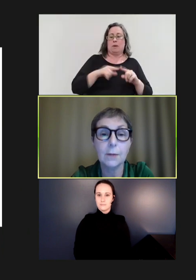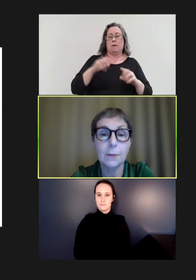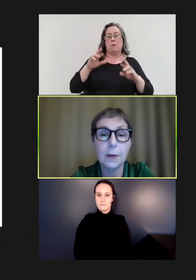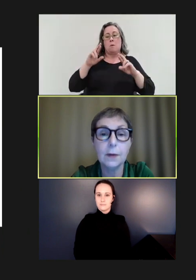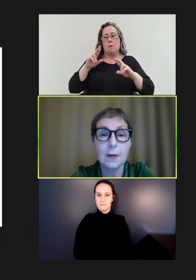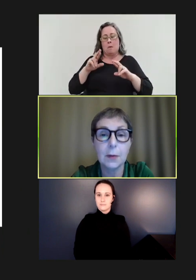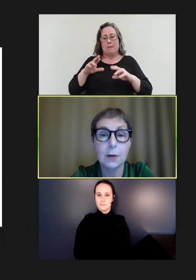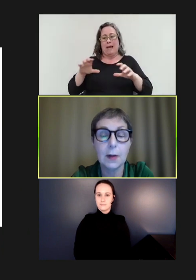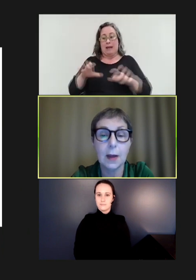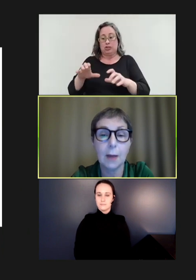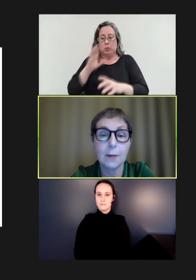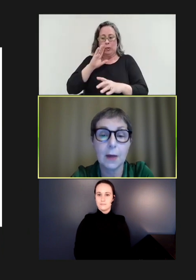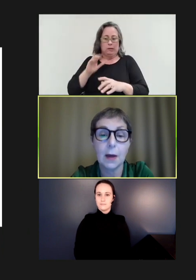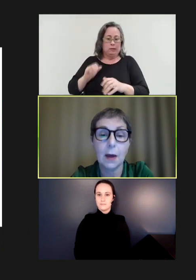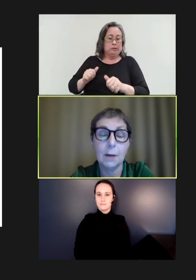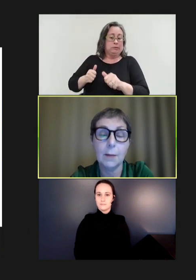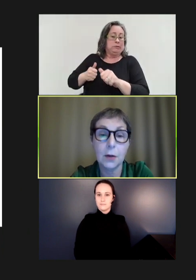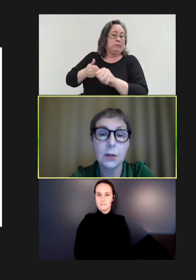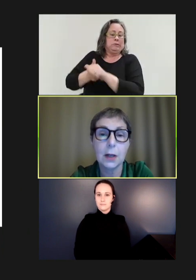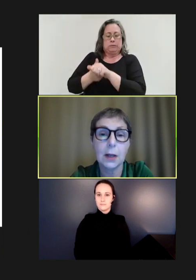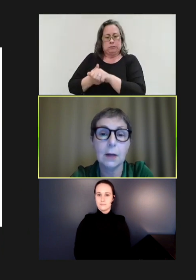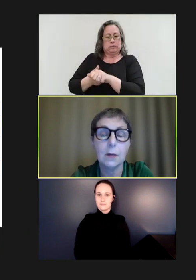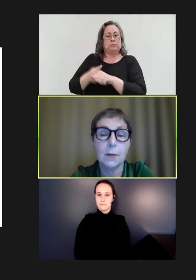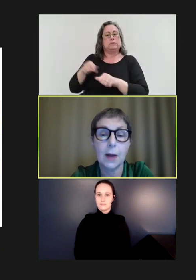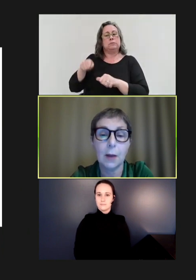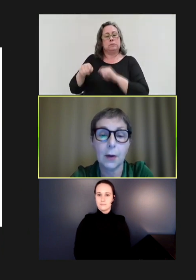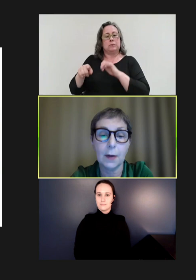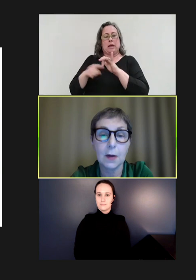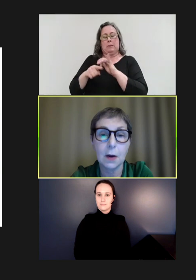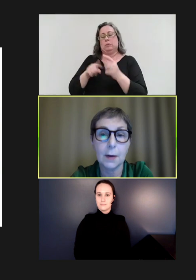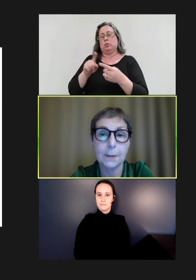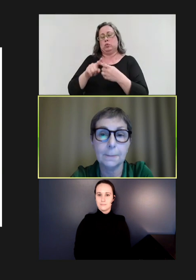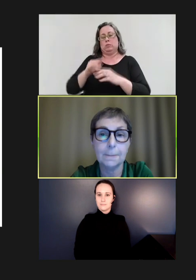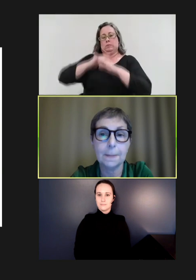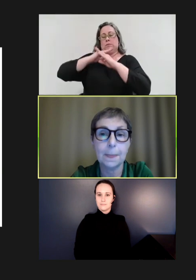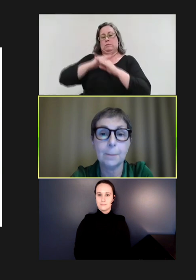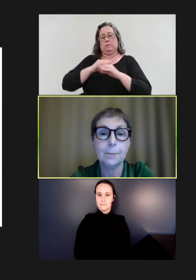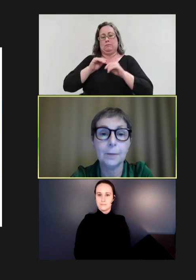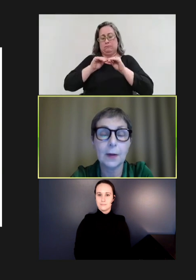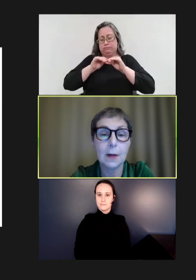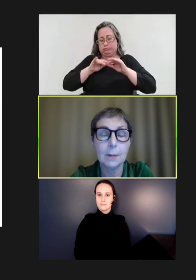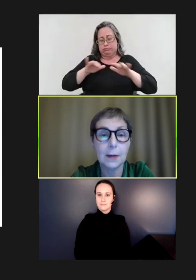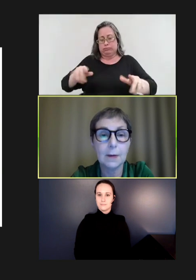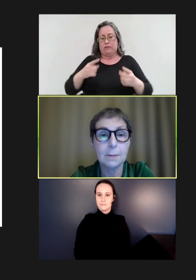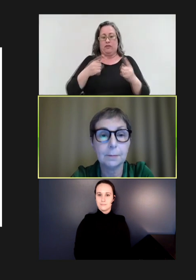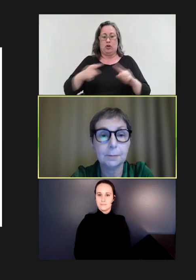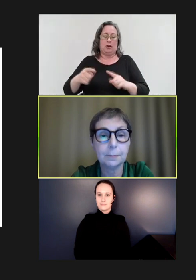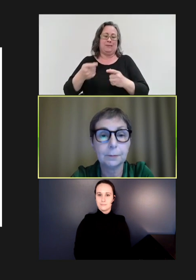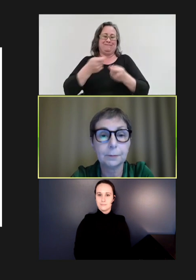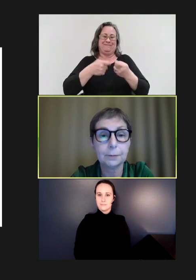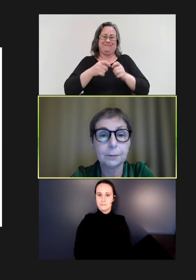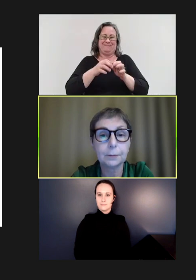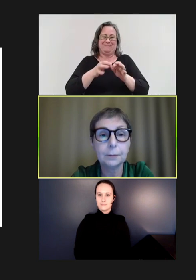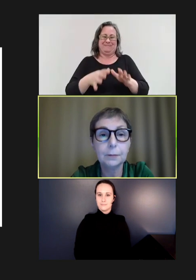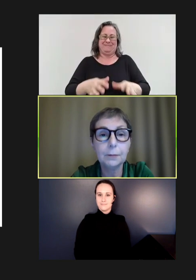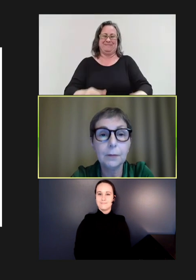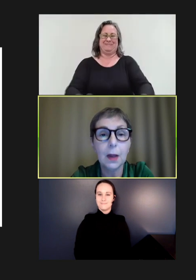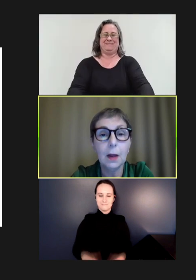fill these immunity gaps urgently to prevent outbreaks from occurring. Next slide, please.